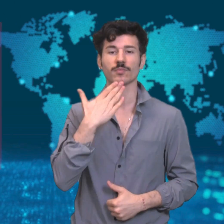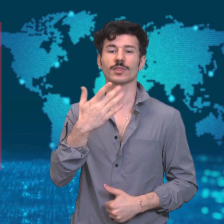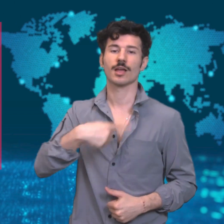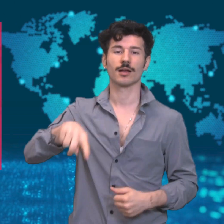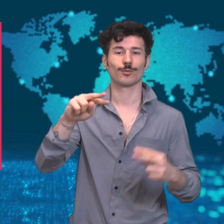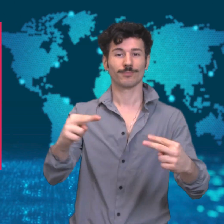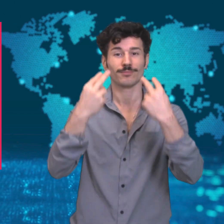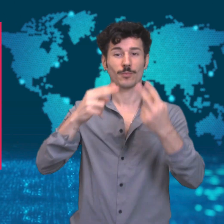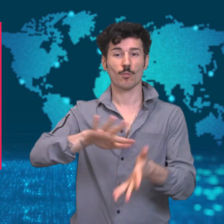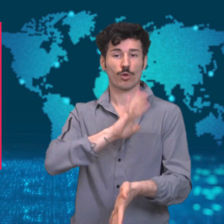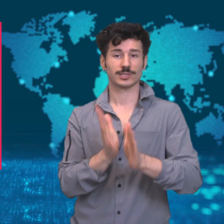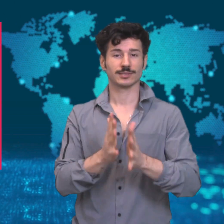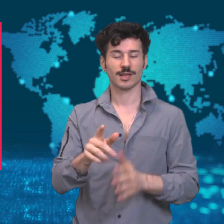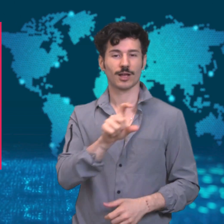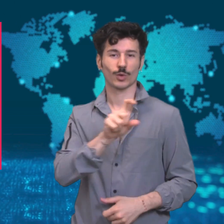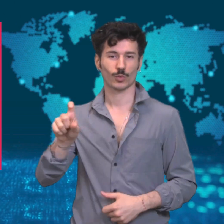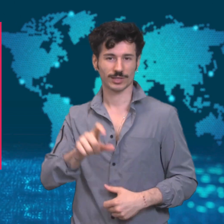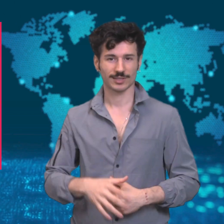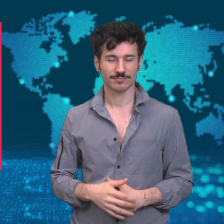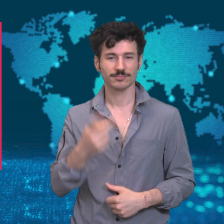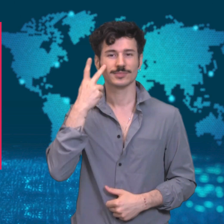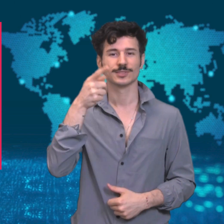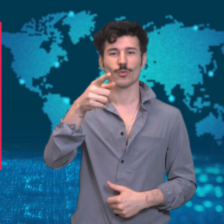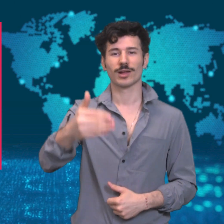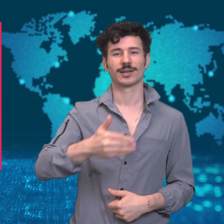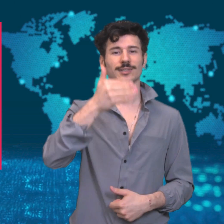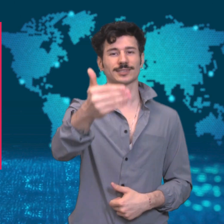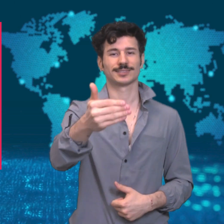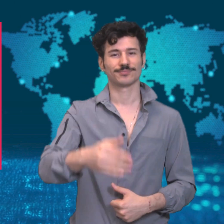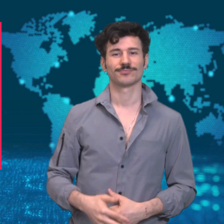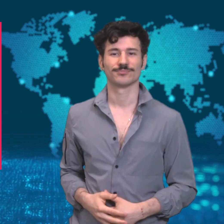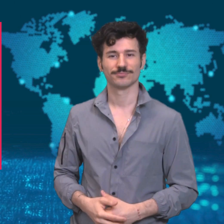Thank you for watching WorldSign Week and see you next time!